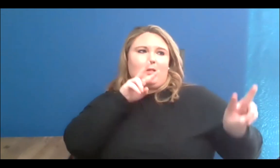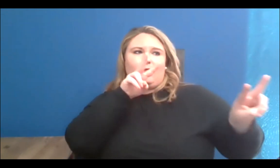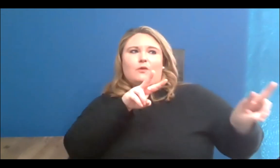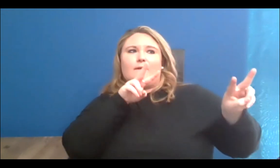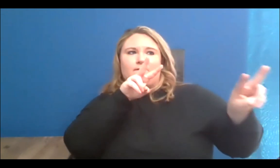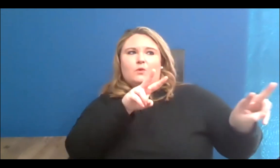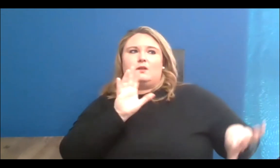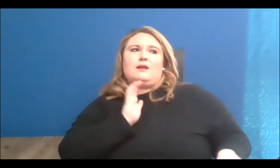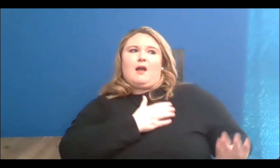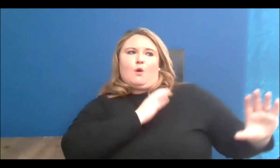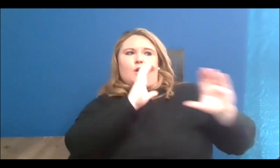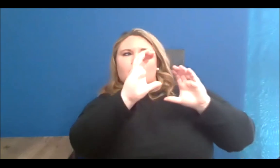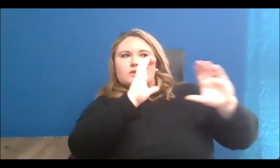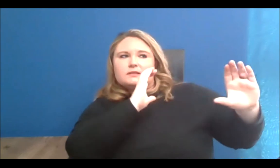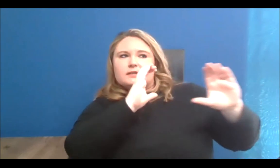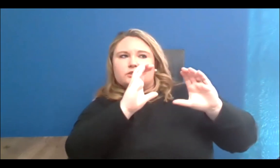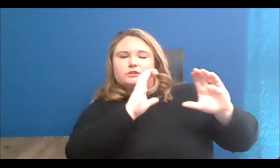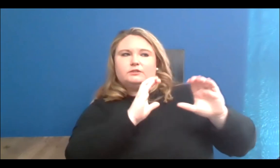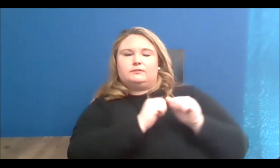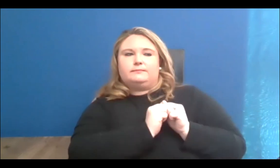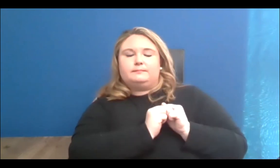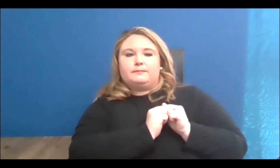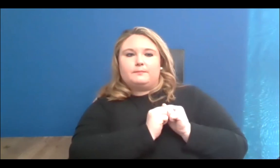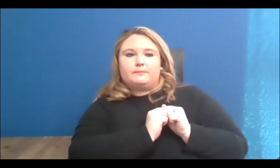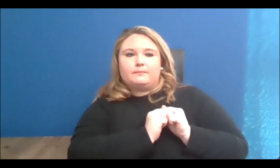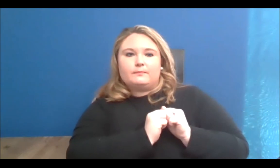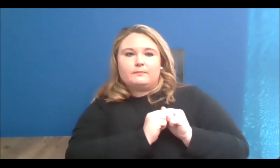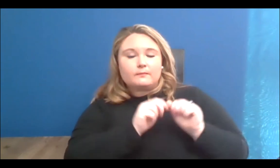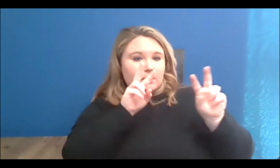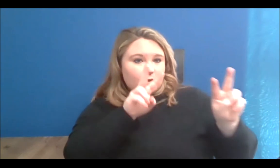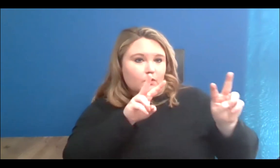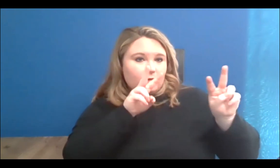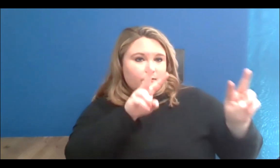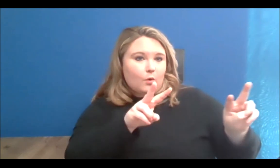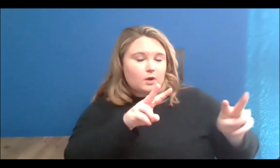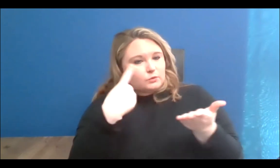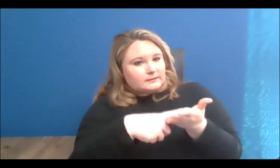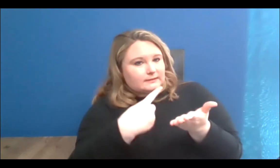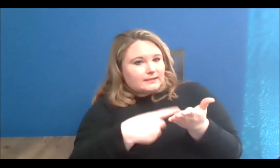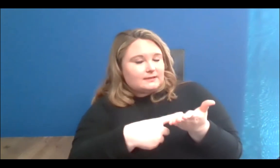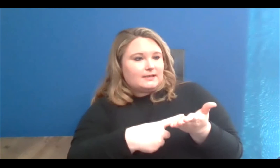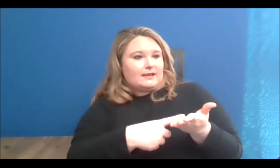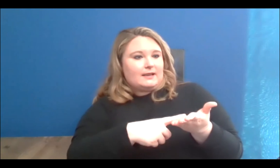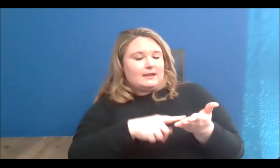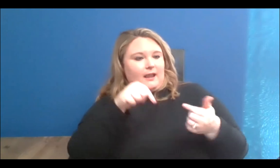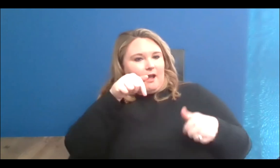conversation and further exploring how this journey was also the